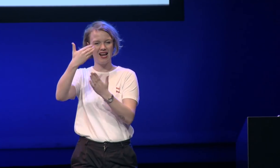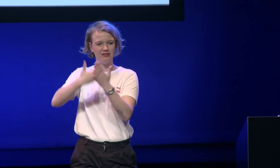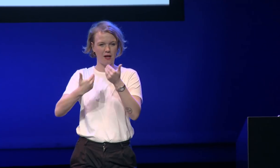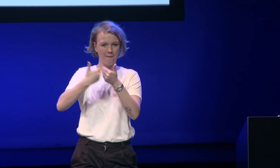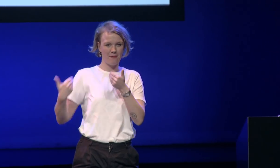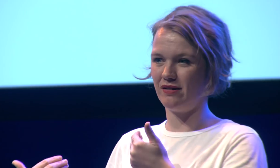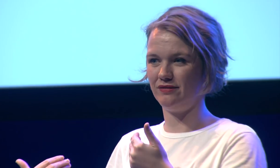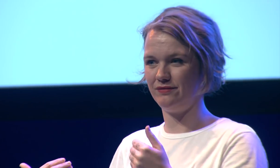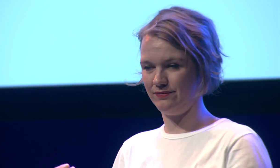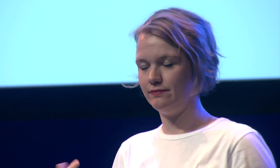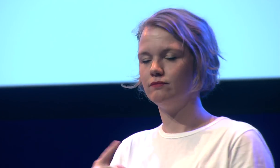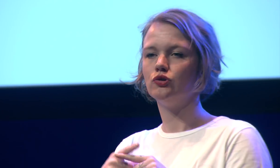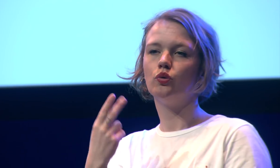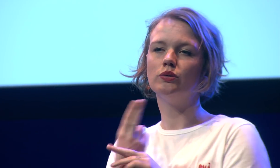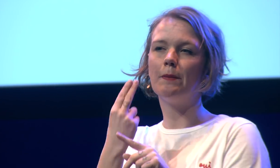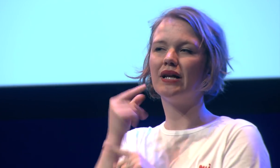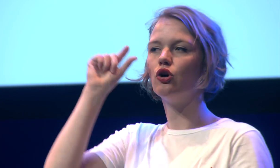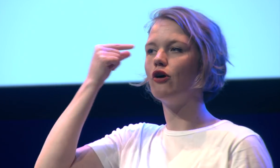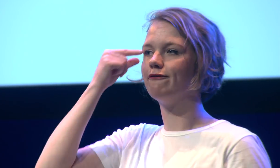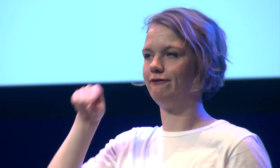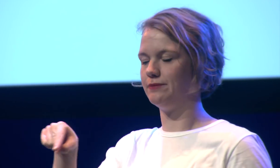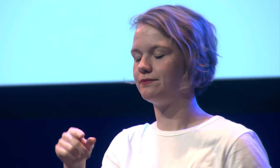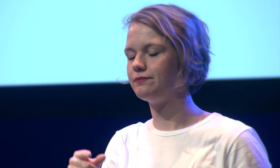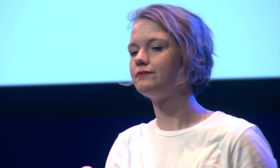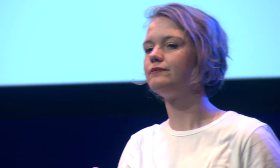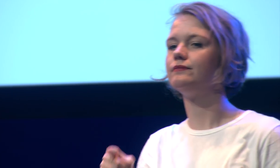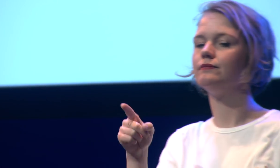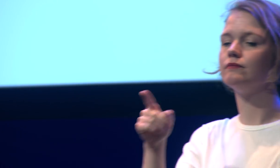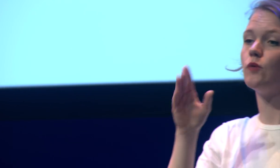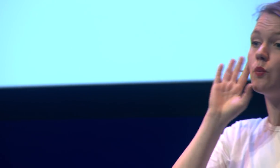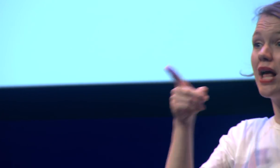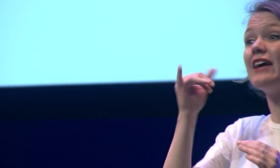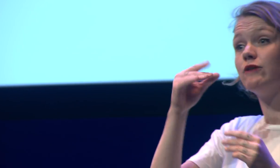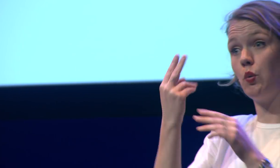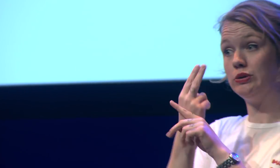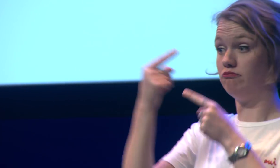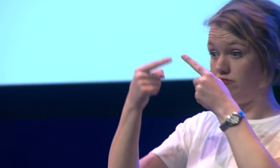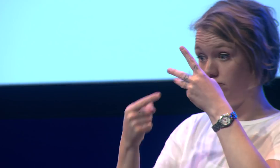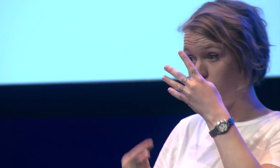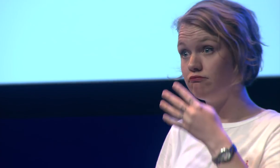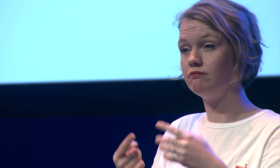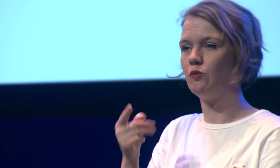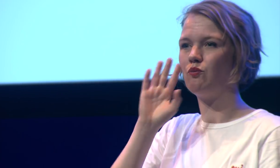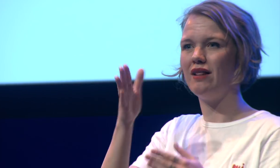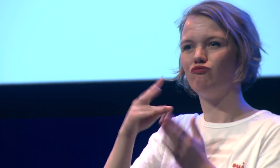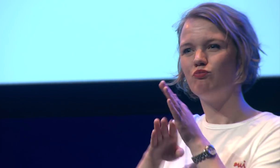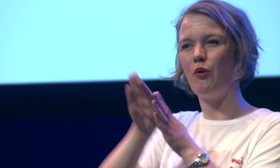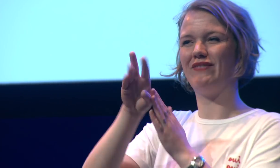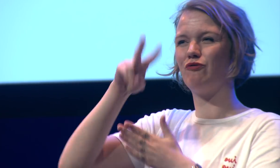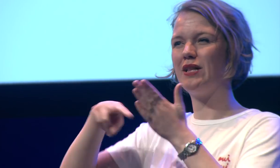tips from a list apart and usability.gov if you use these you can improve your